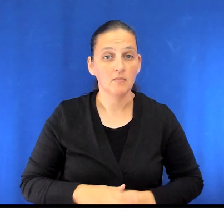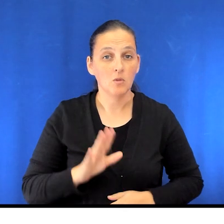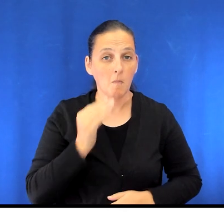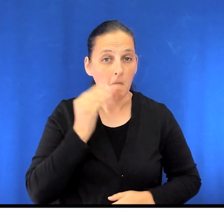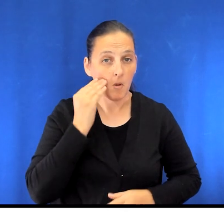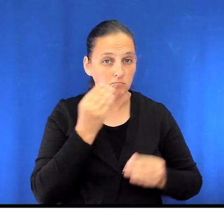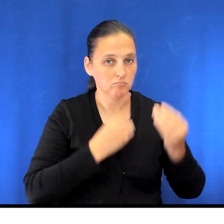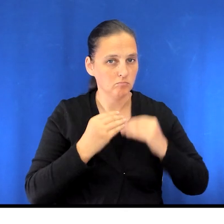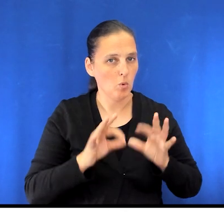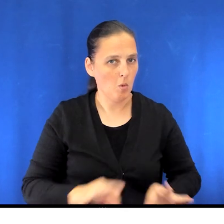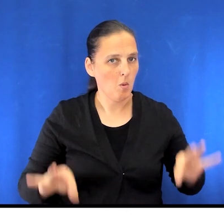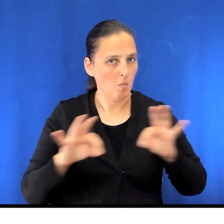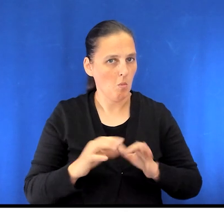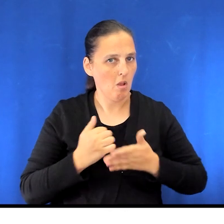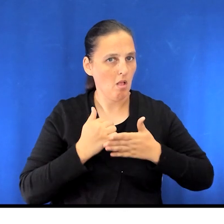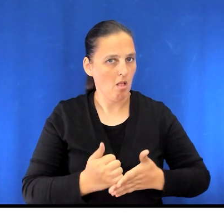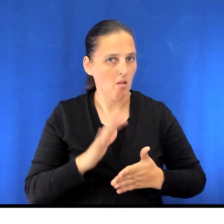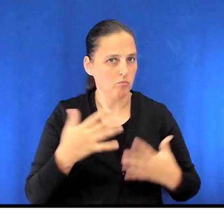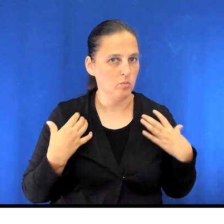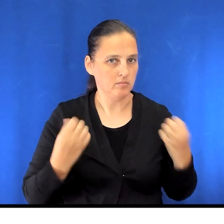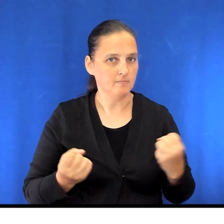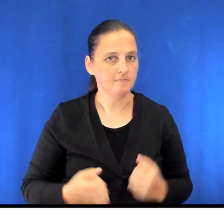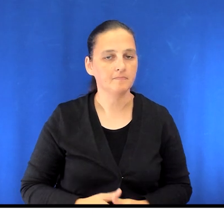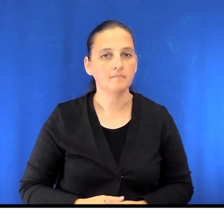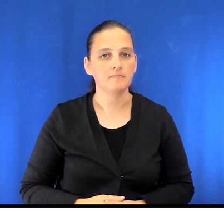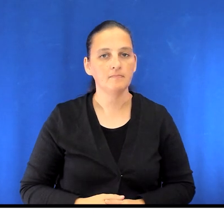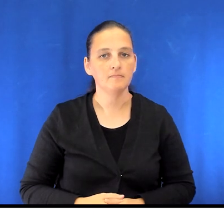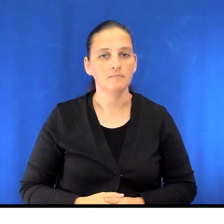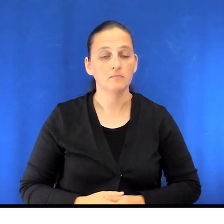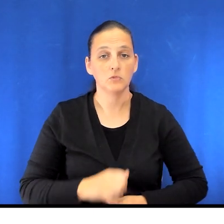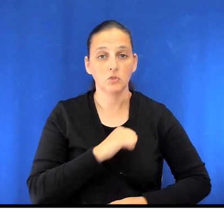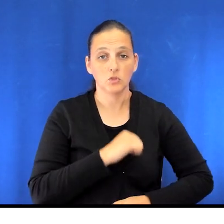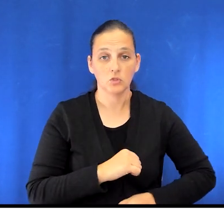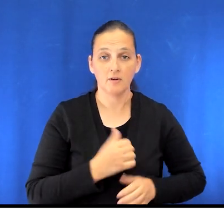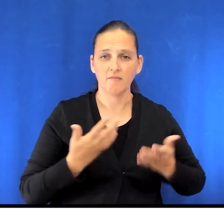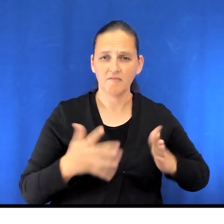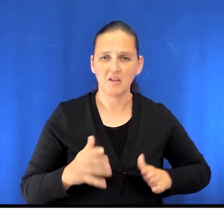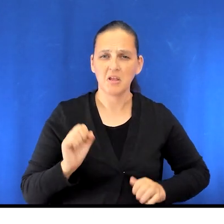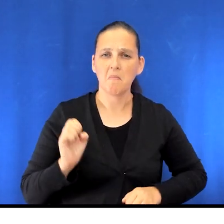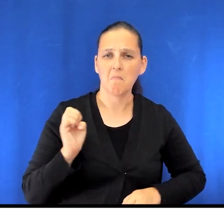is an important part of your recovery, and general health. After surgery, you can resume your usual diet